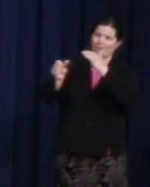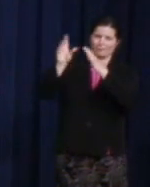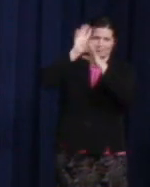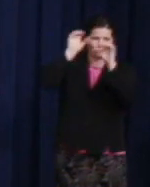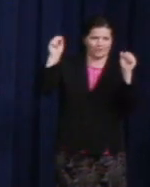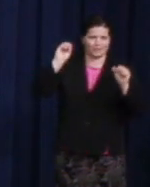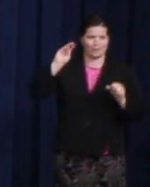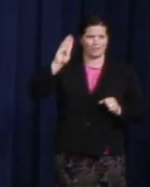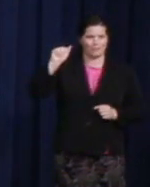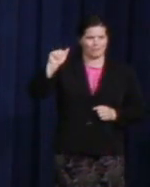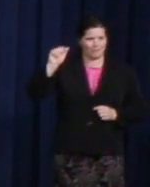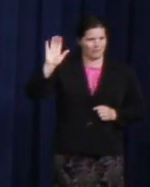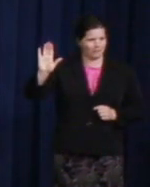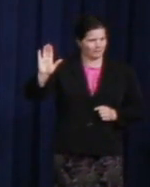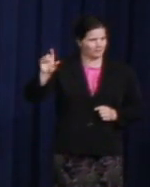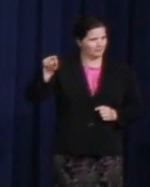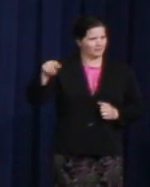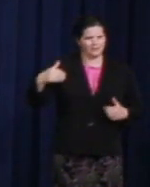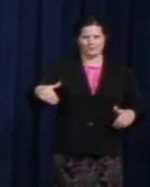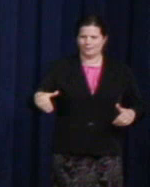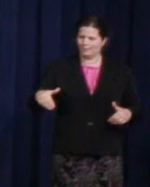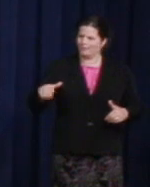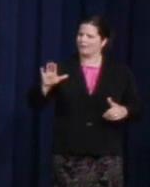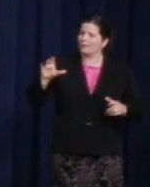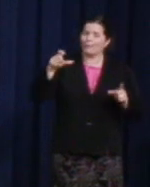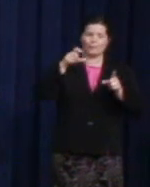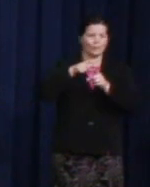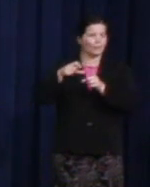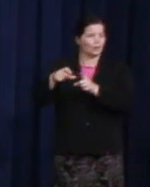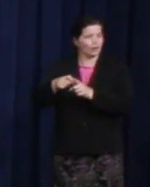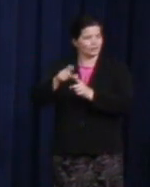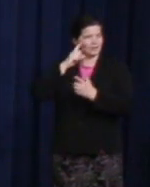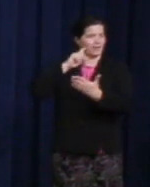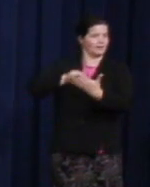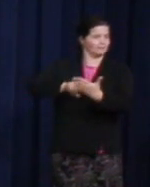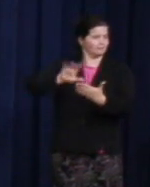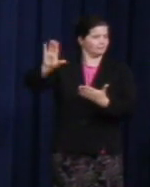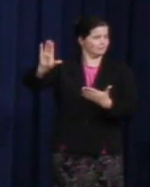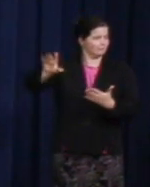"Hope" and "Change" But it's hard to think of words that more succinctly describe Harvey Milk,